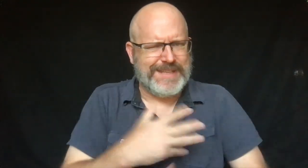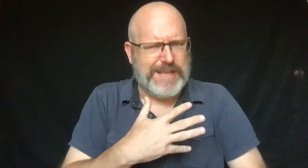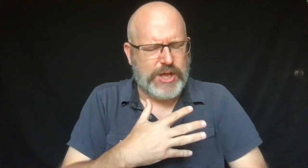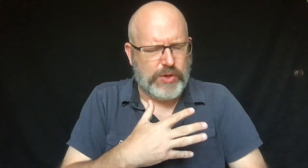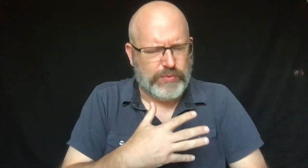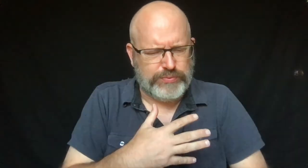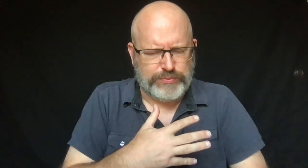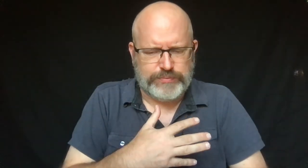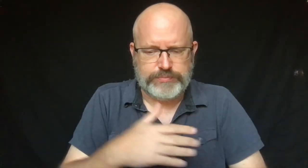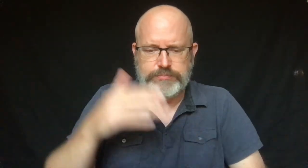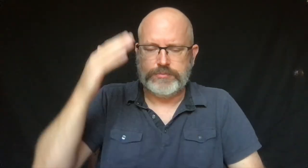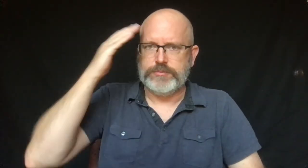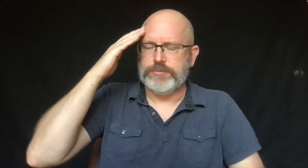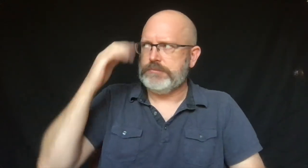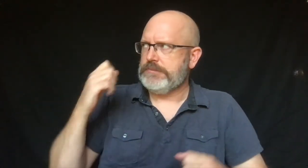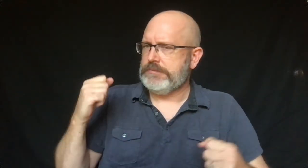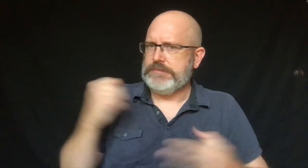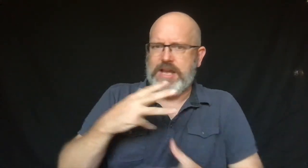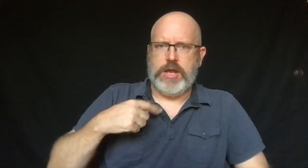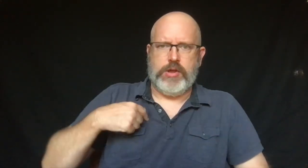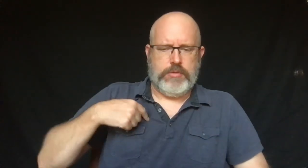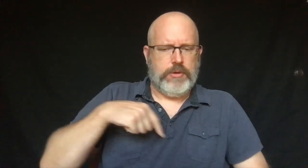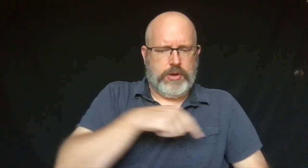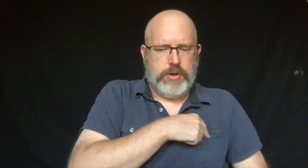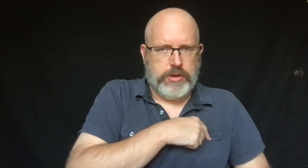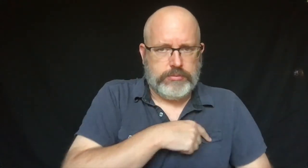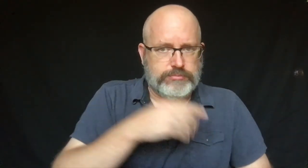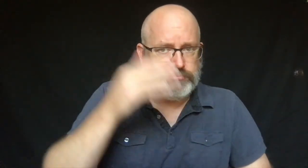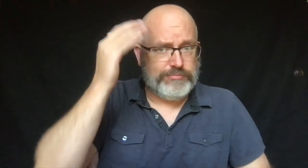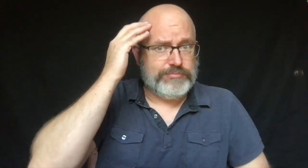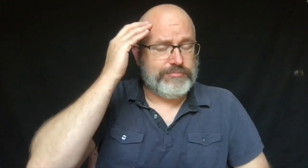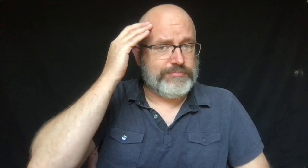"The tornado was scary. It scared all of us,